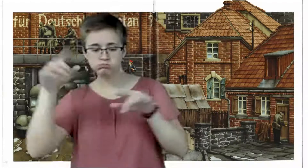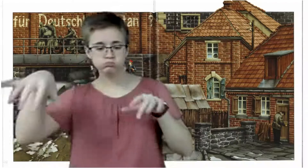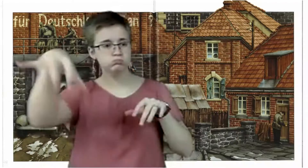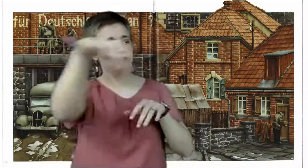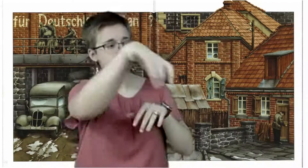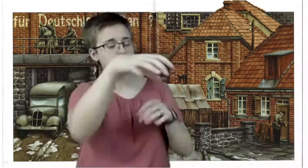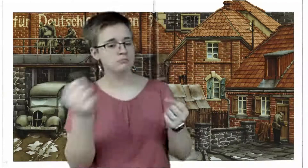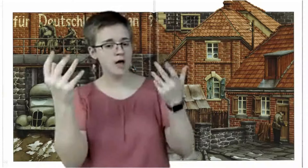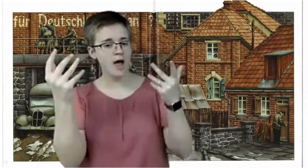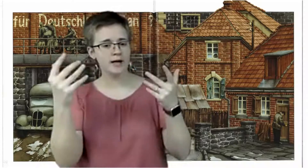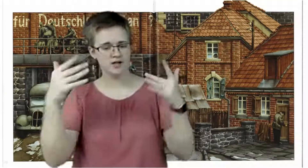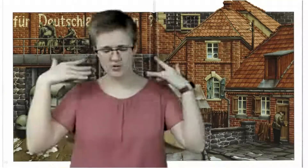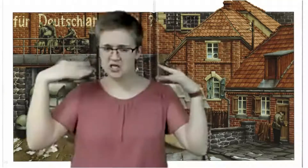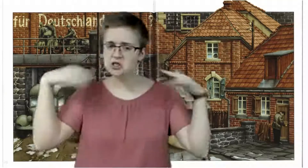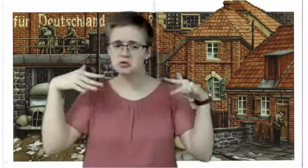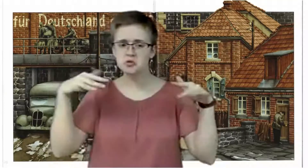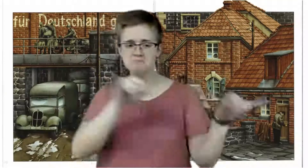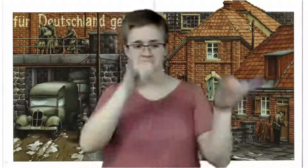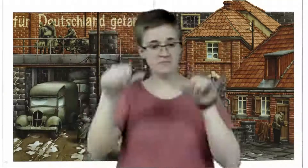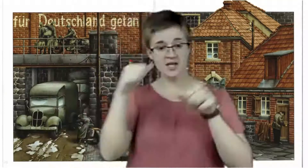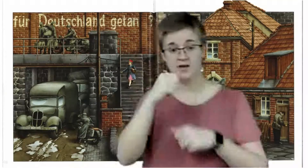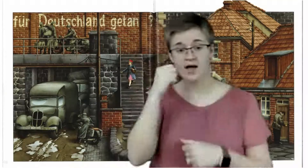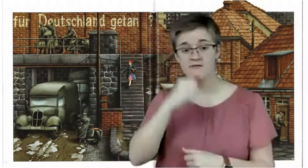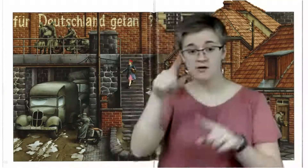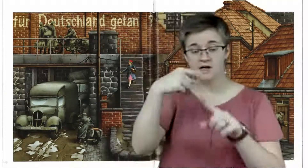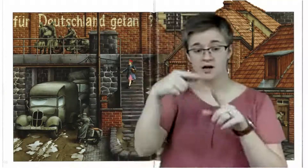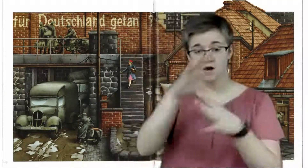It was noisy just like every day when school is out.